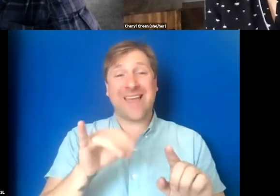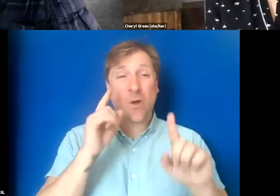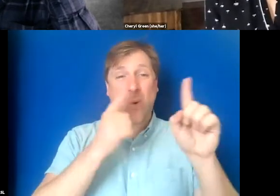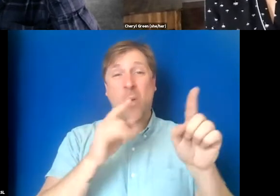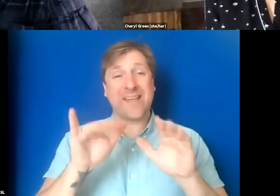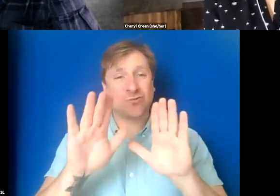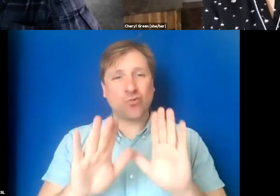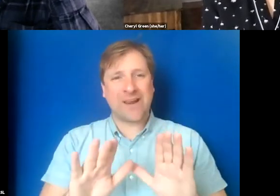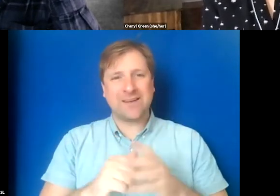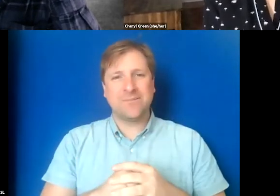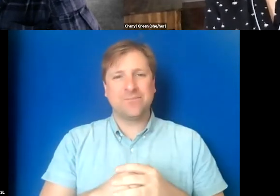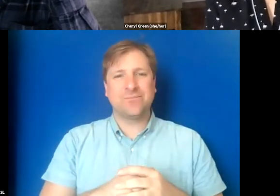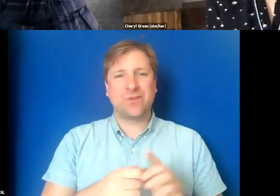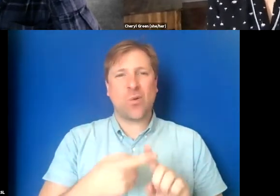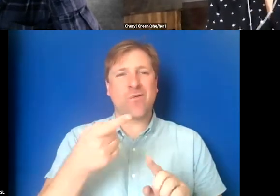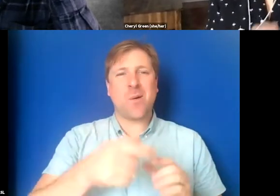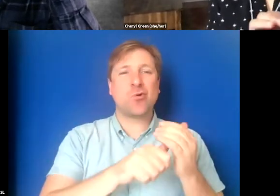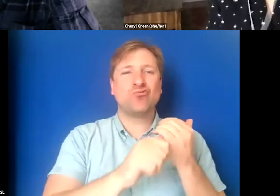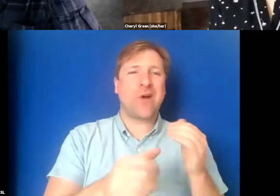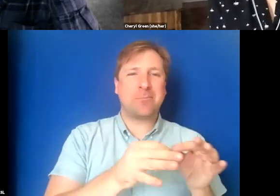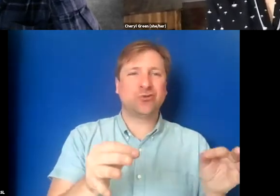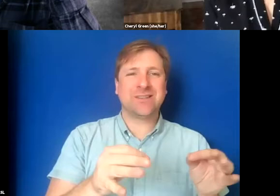Go from craptions to readable.